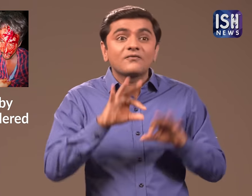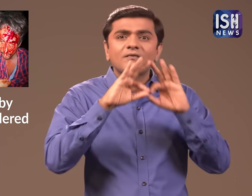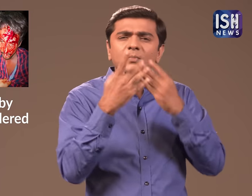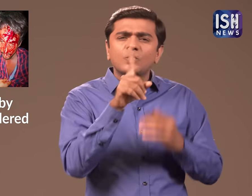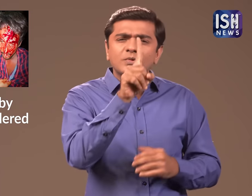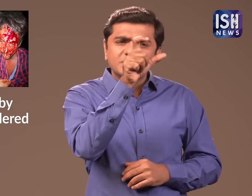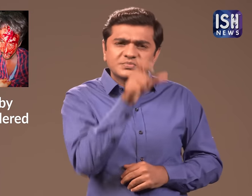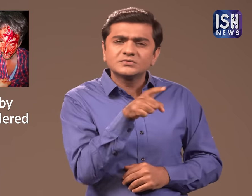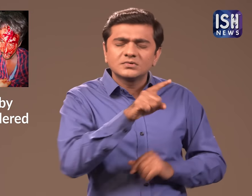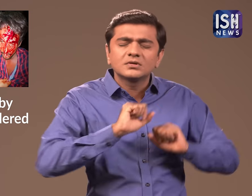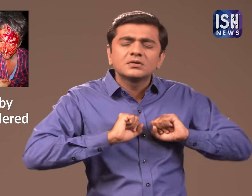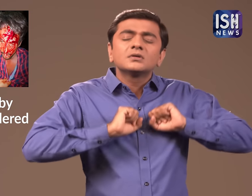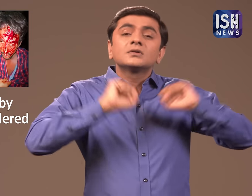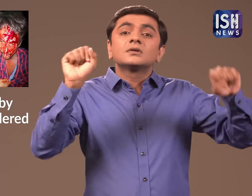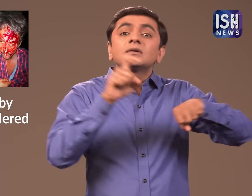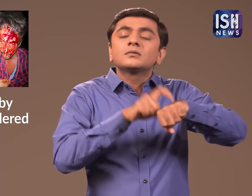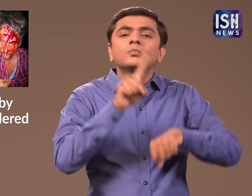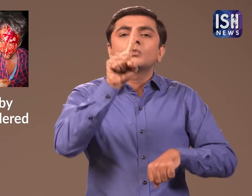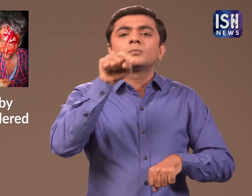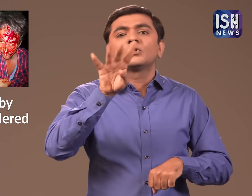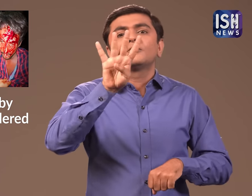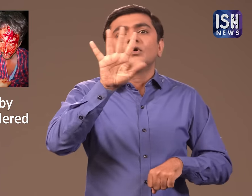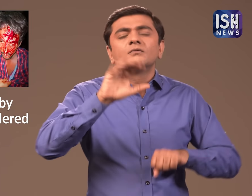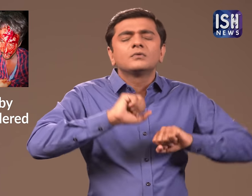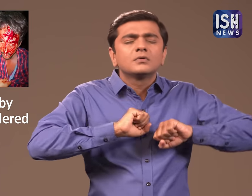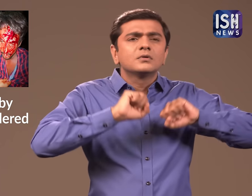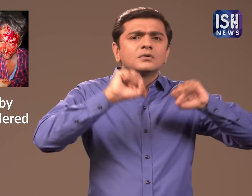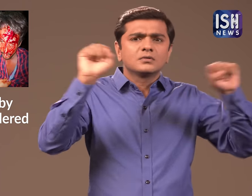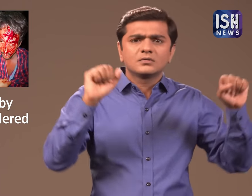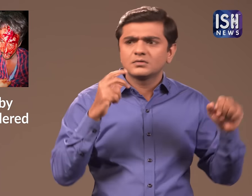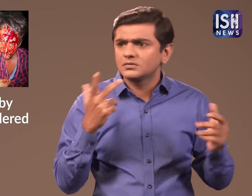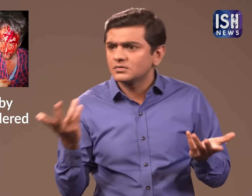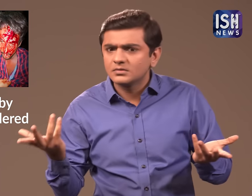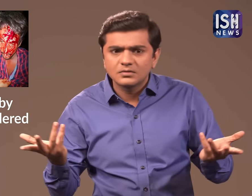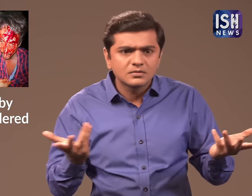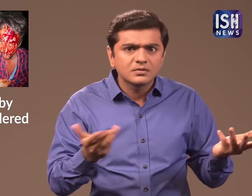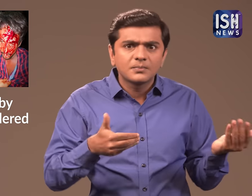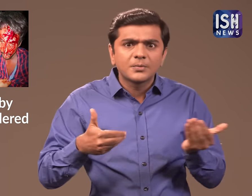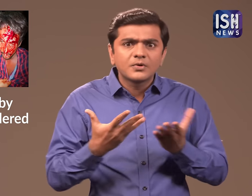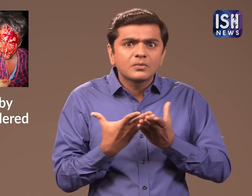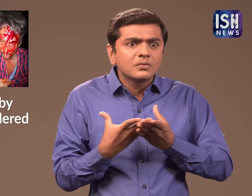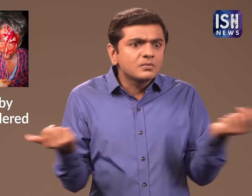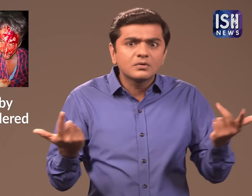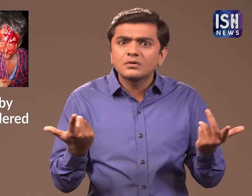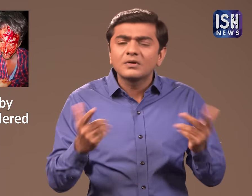A family member woke up by 1:45 and noticed the baby was missing.